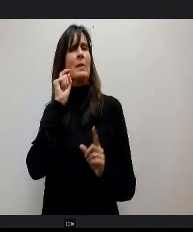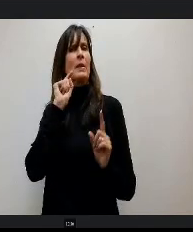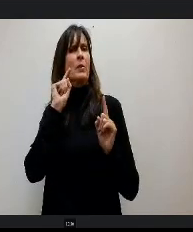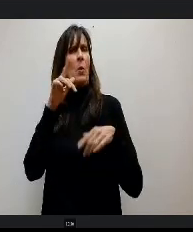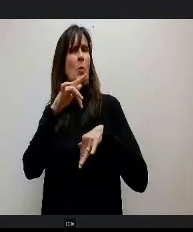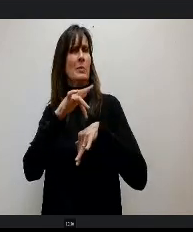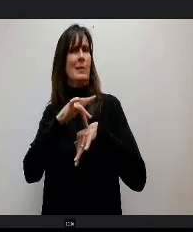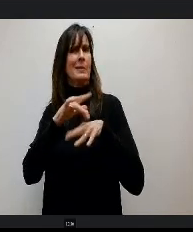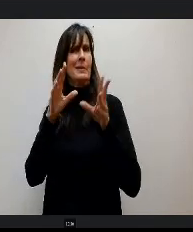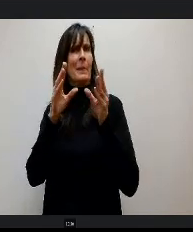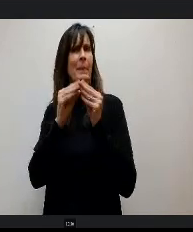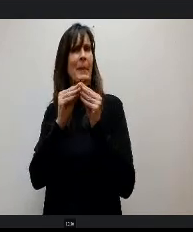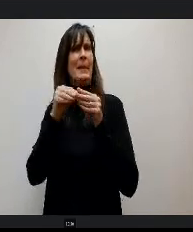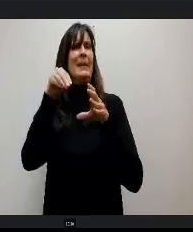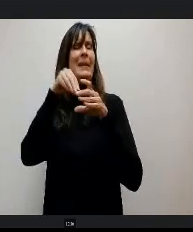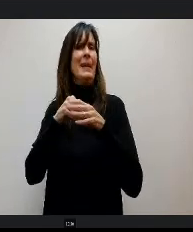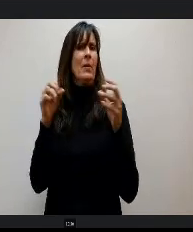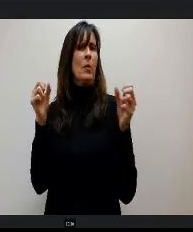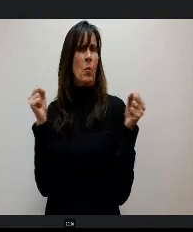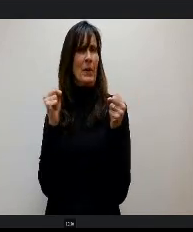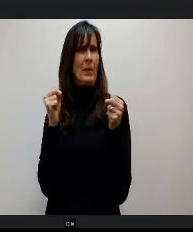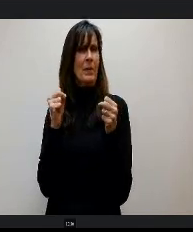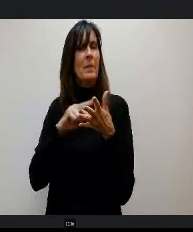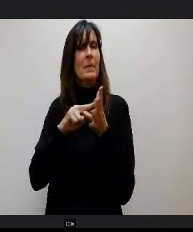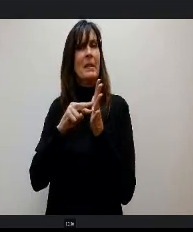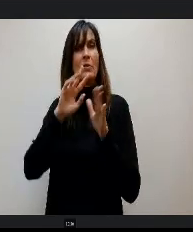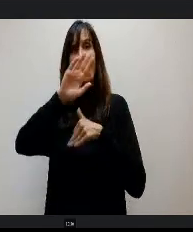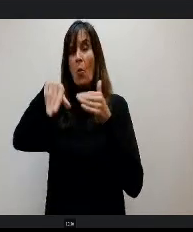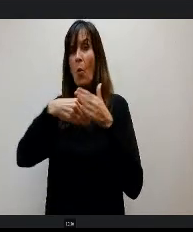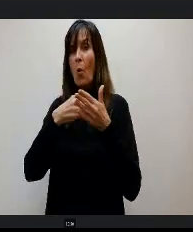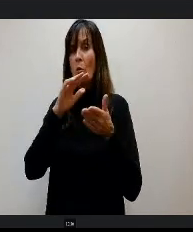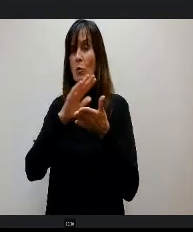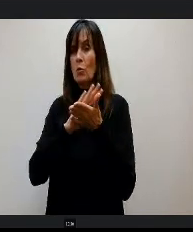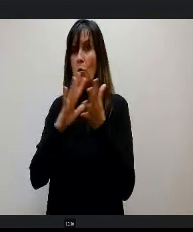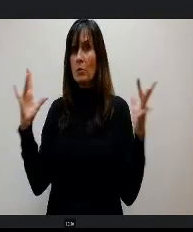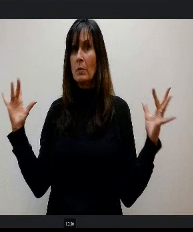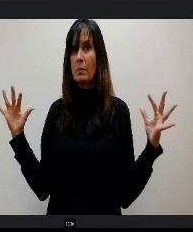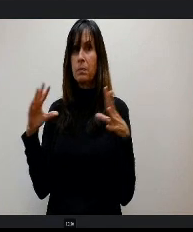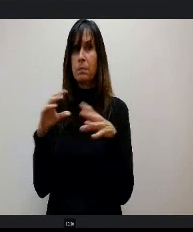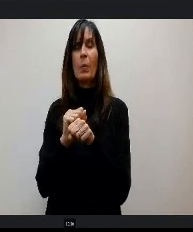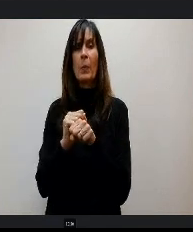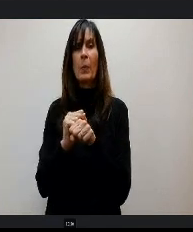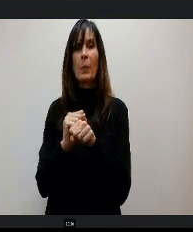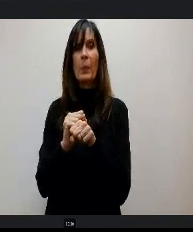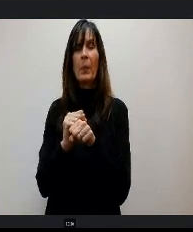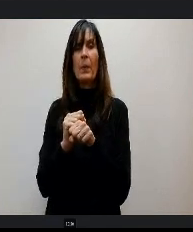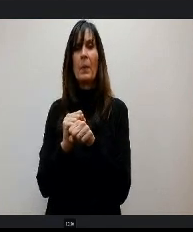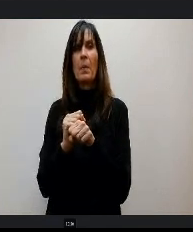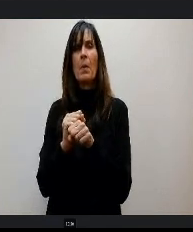the winter, which was all the schools in Colorado right? Yeah. And a lot of schools had talked about